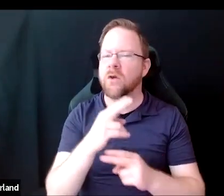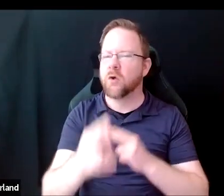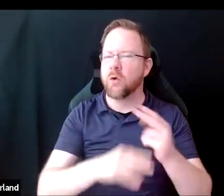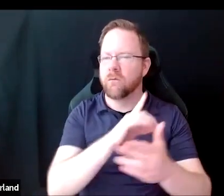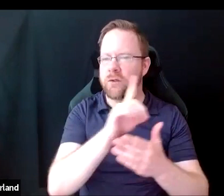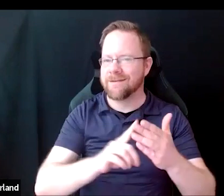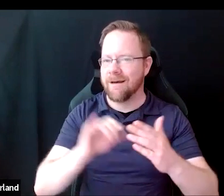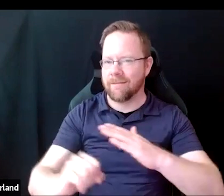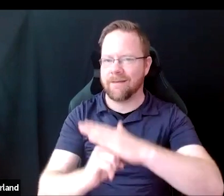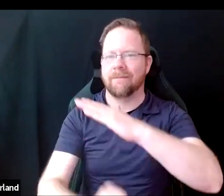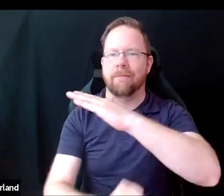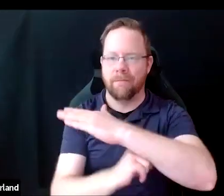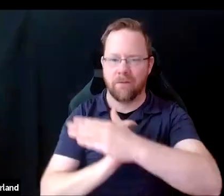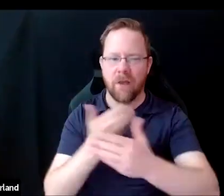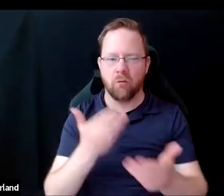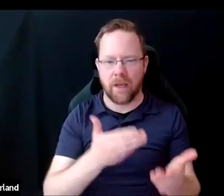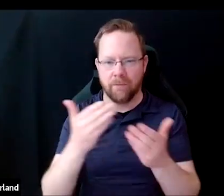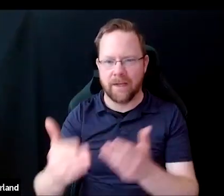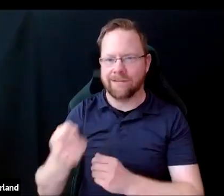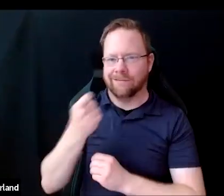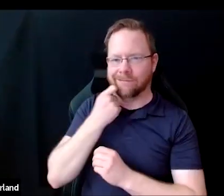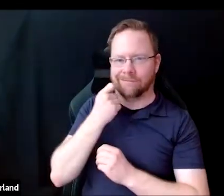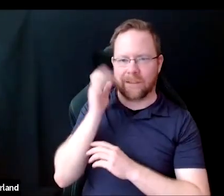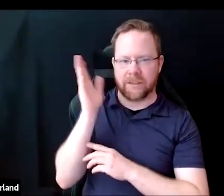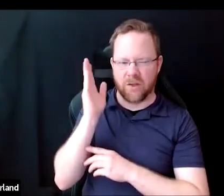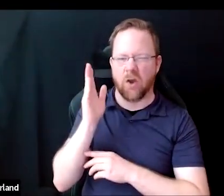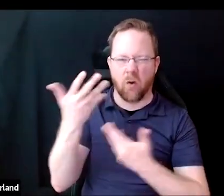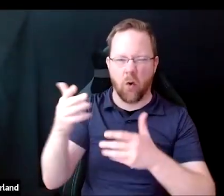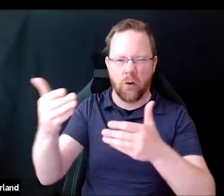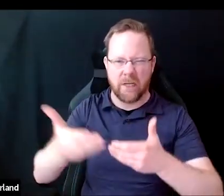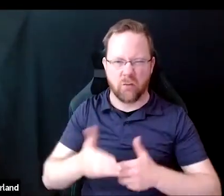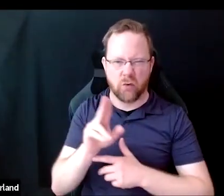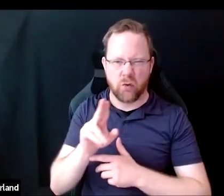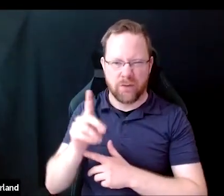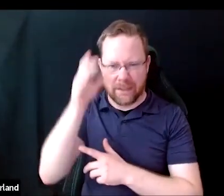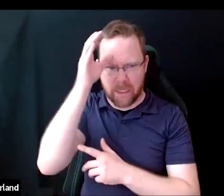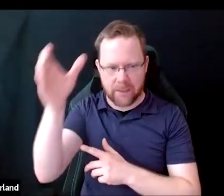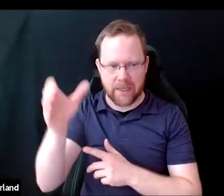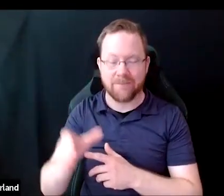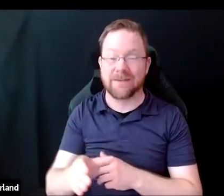which were introduced very nicely in the previous talk. There are seven universal design principles,